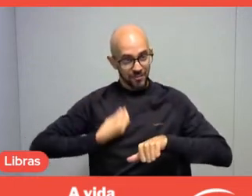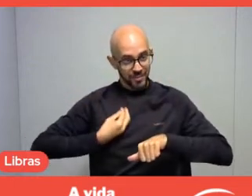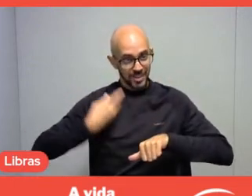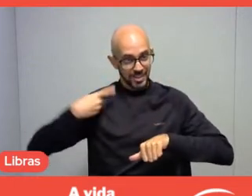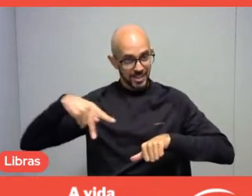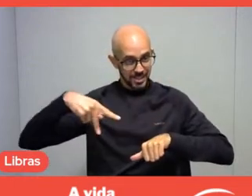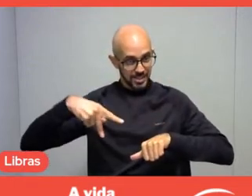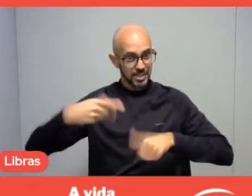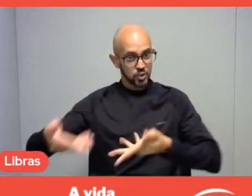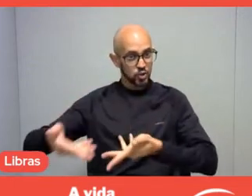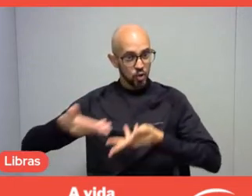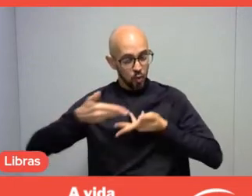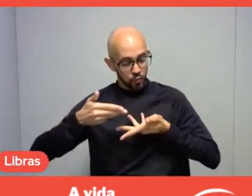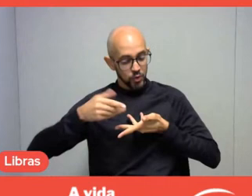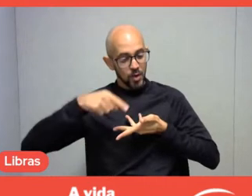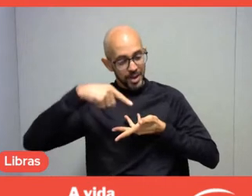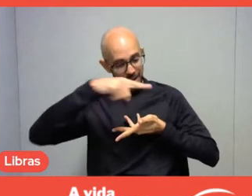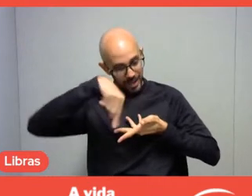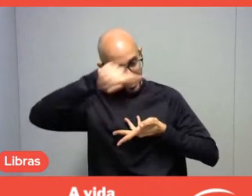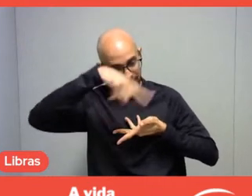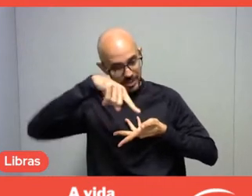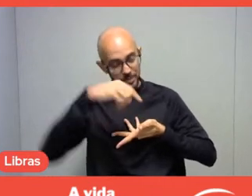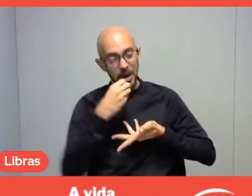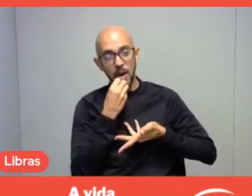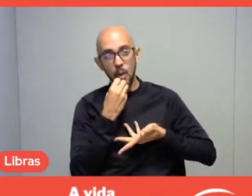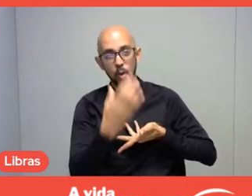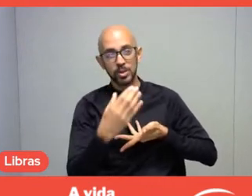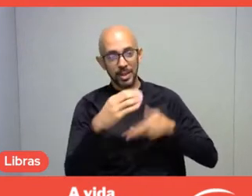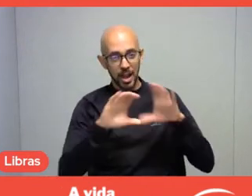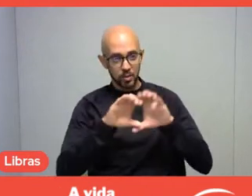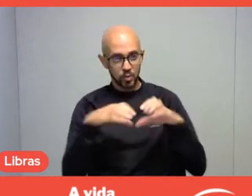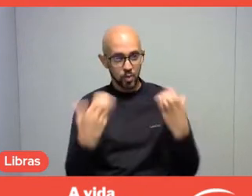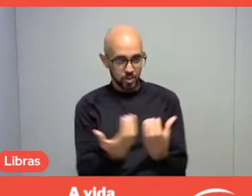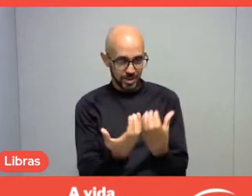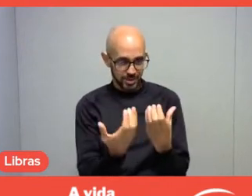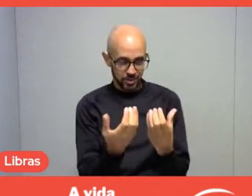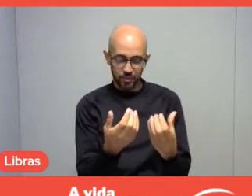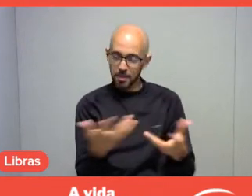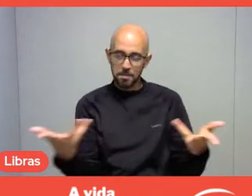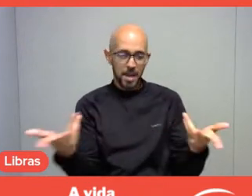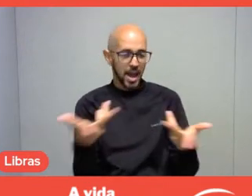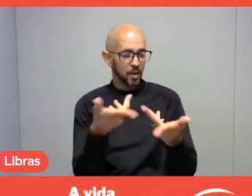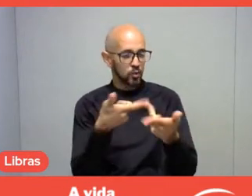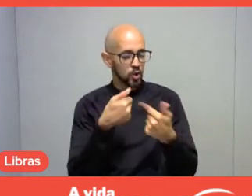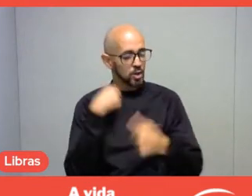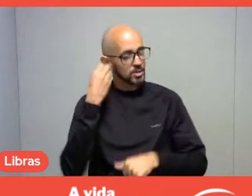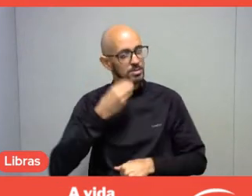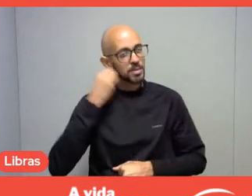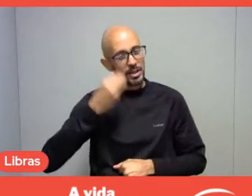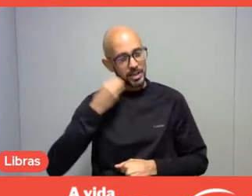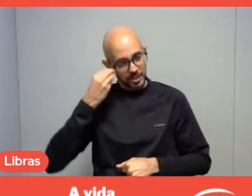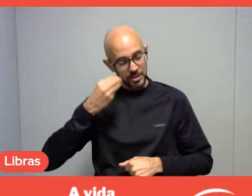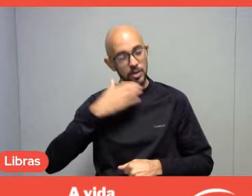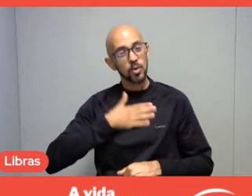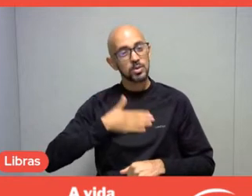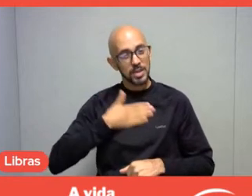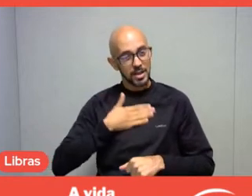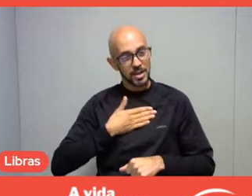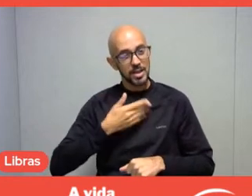to present this experience along with students at the congress. It was an incredible experience, and I want to highlight it here as an example.